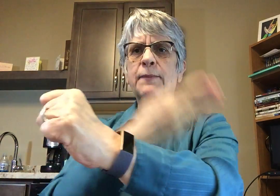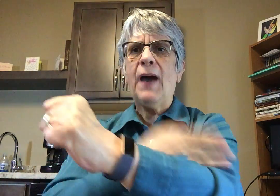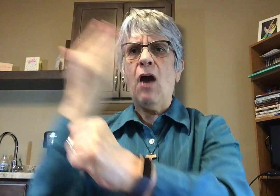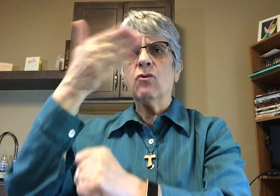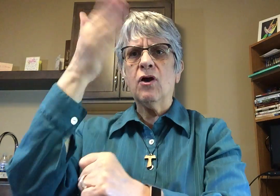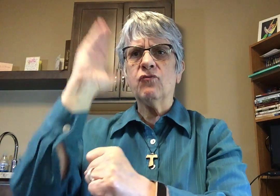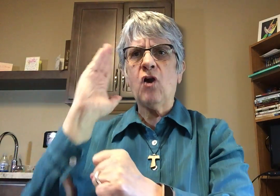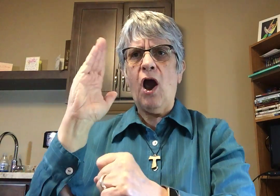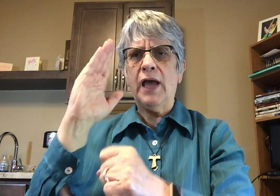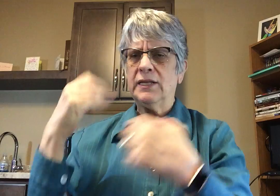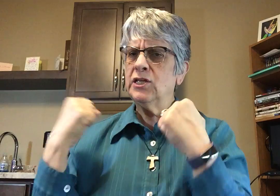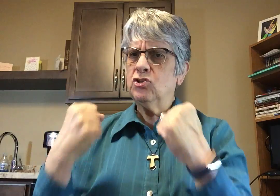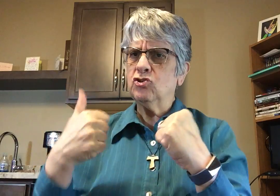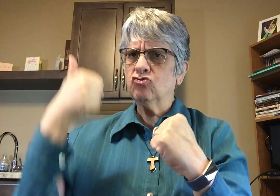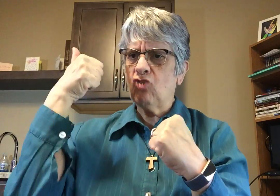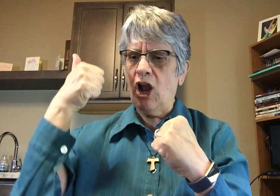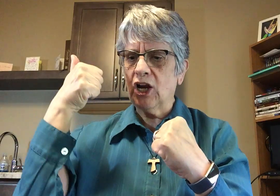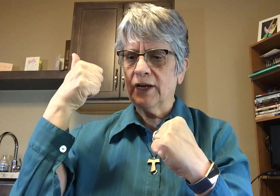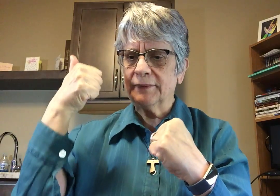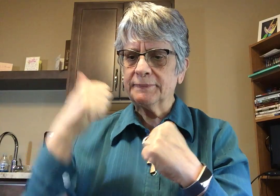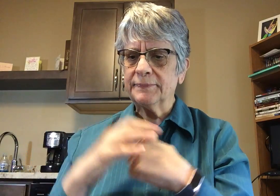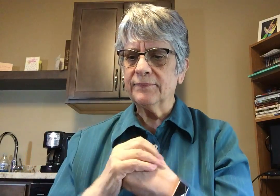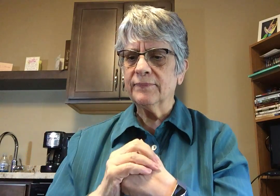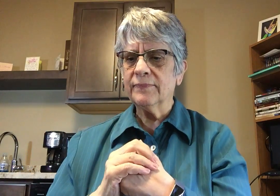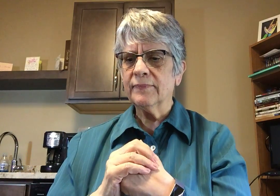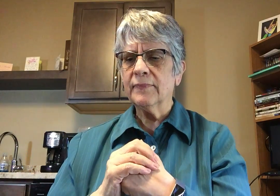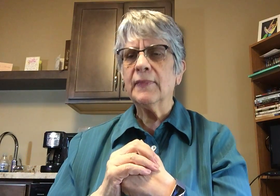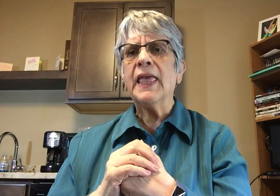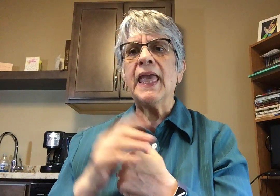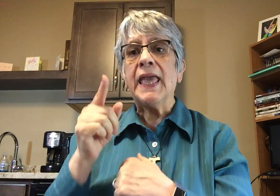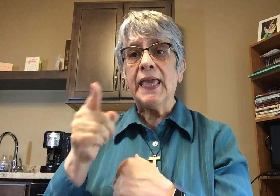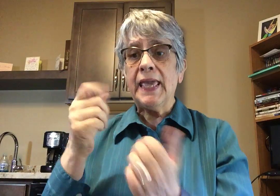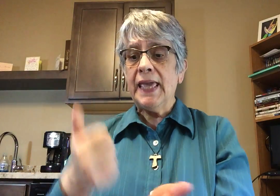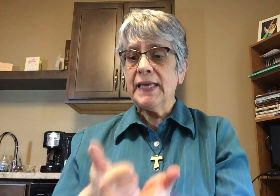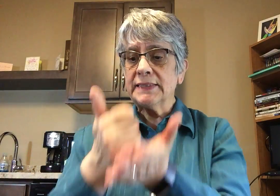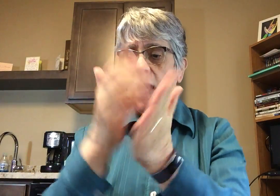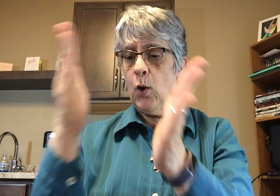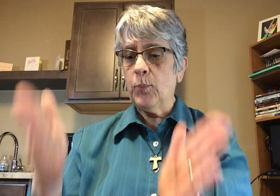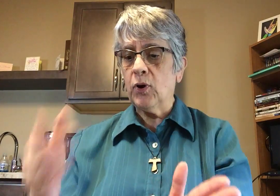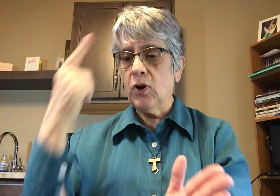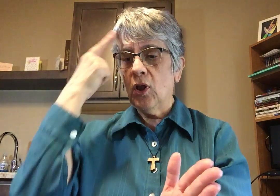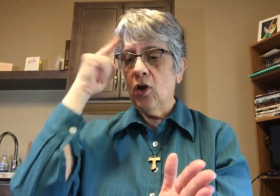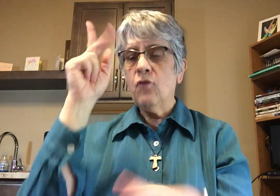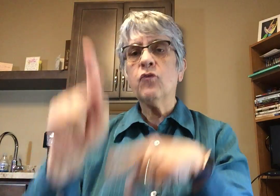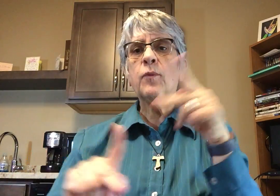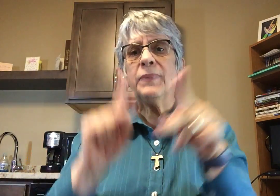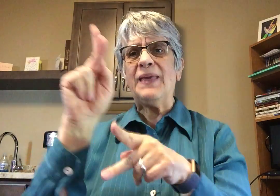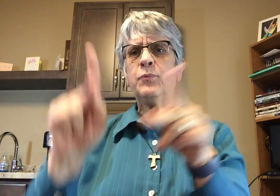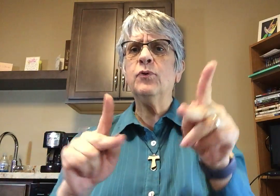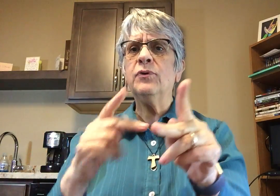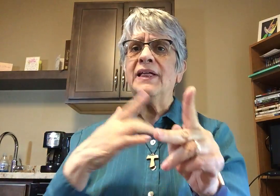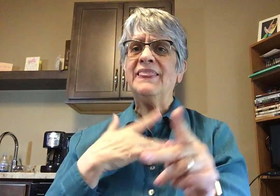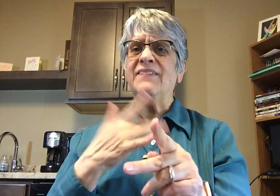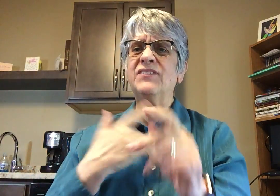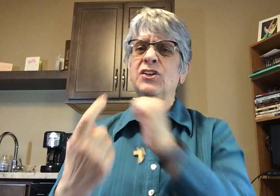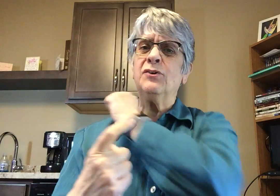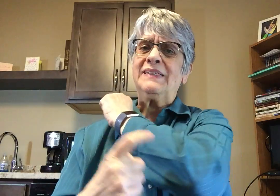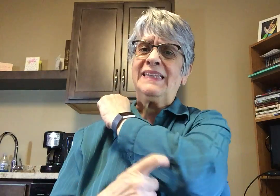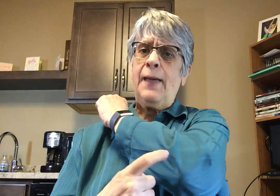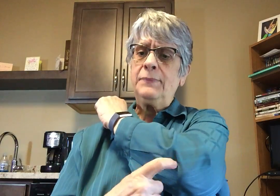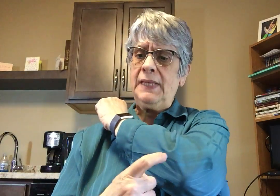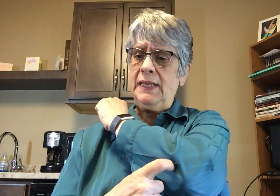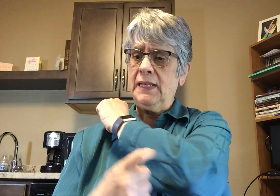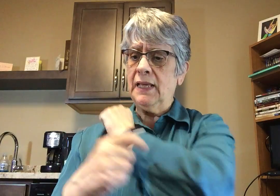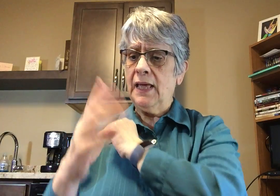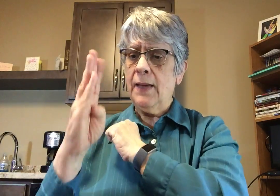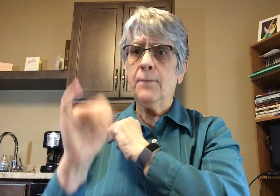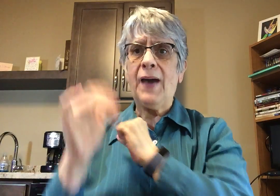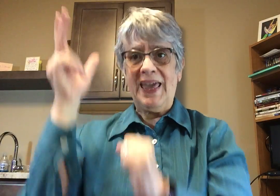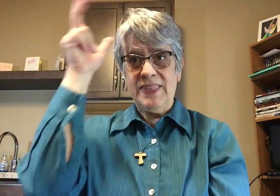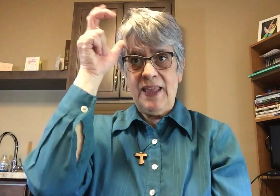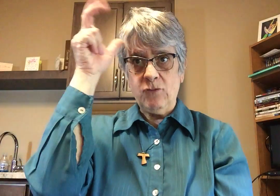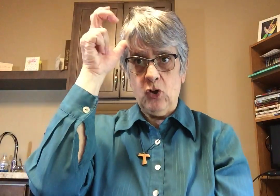the power of God is stronger. He is a helper for people that feel tempted by the devil.